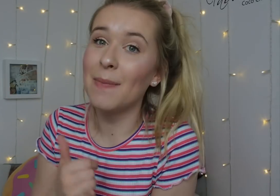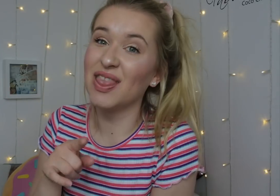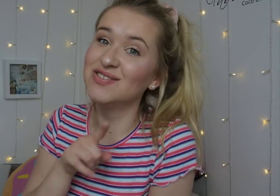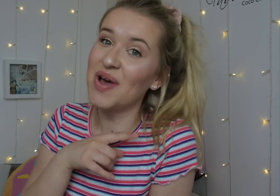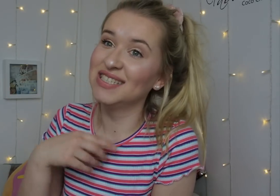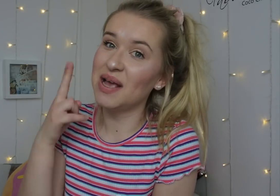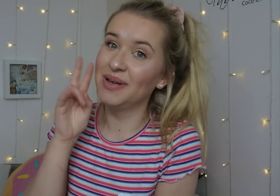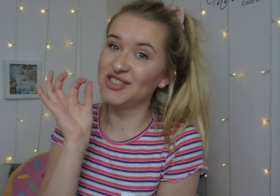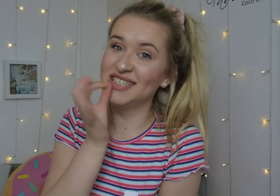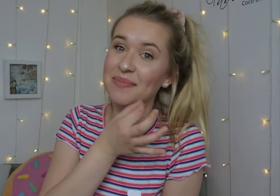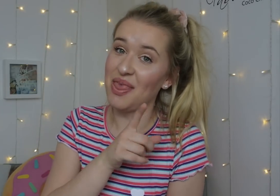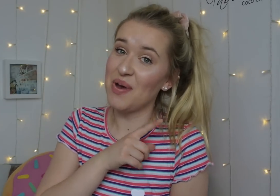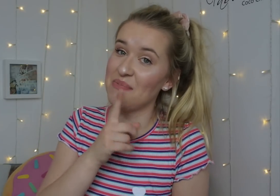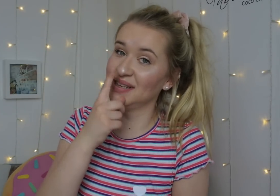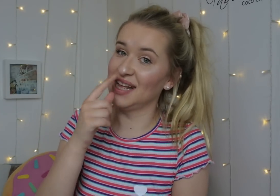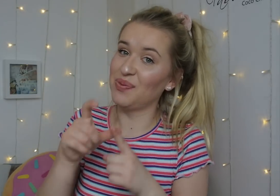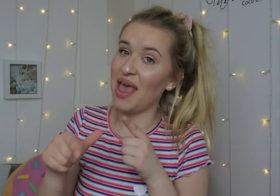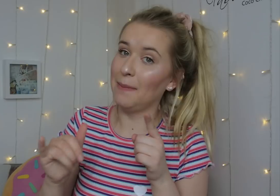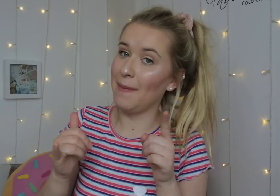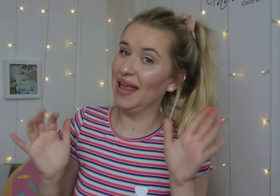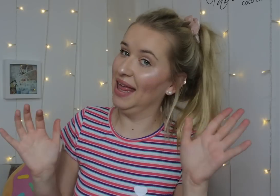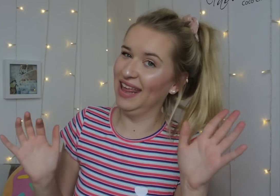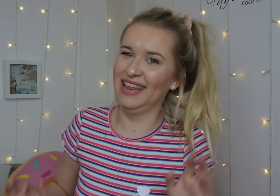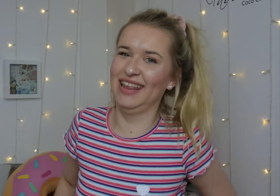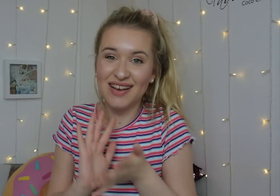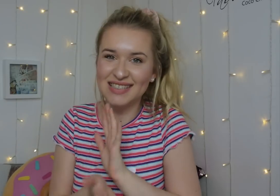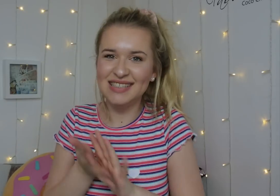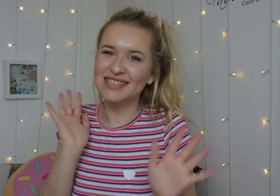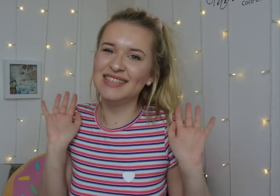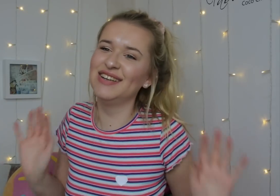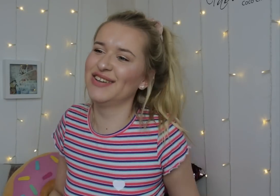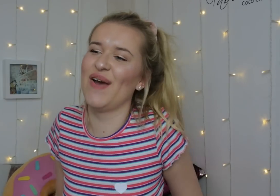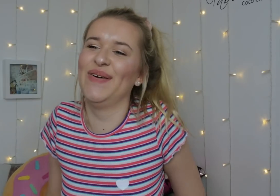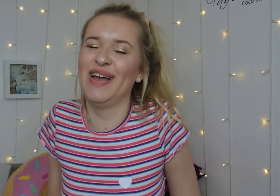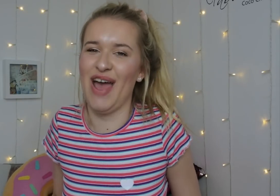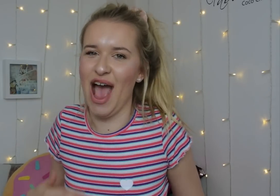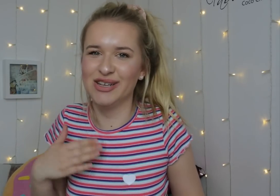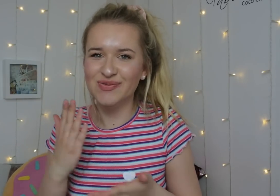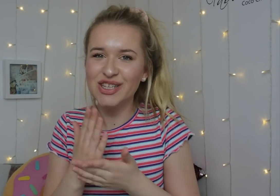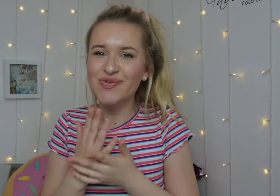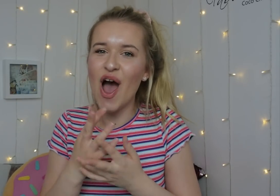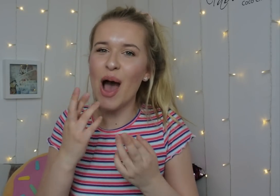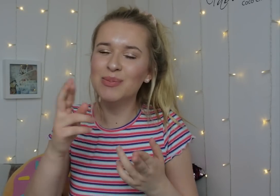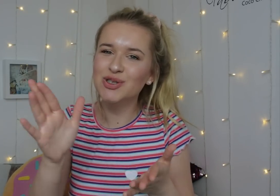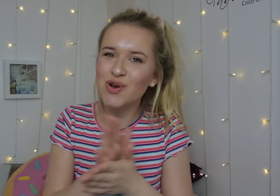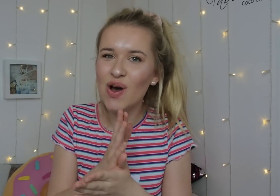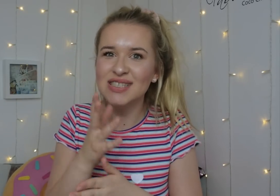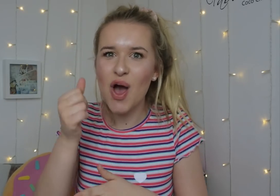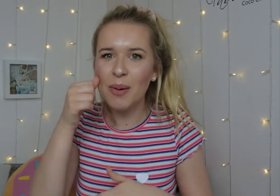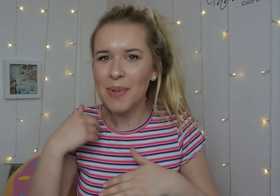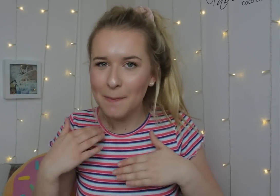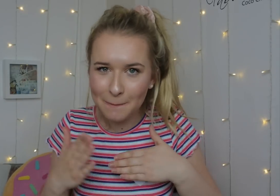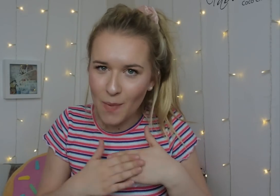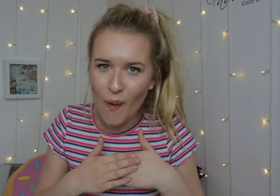Maybe I can do it because of my name's Jasmine, which is a flower name. That's it. I really hope you enjoyed getting know me more.